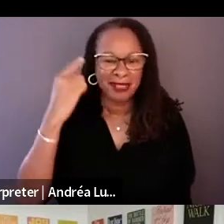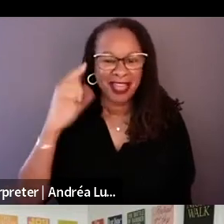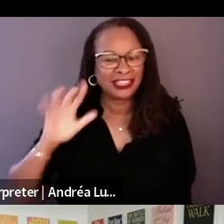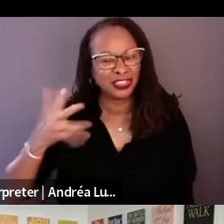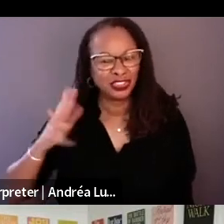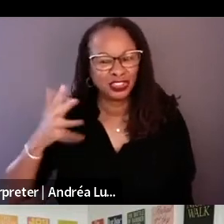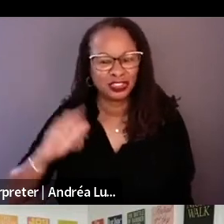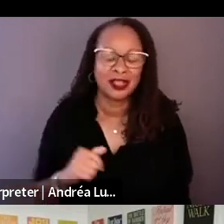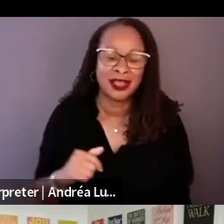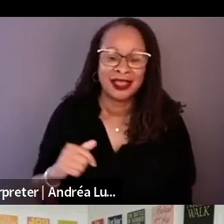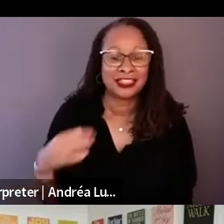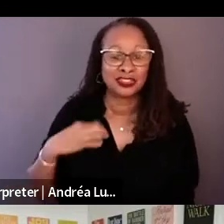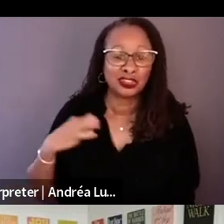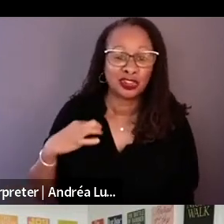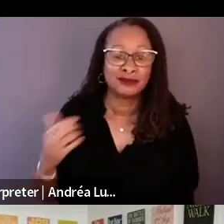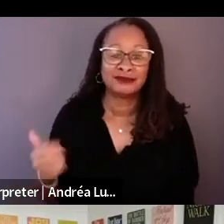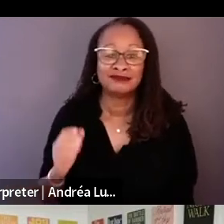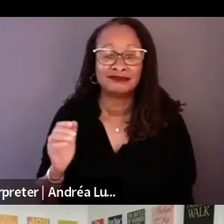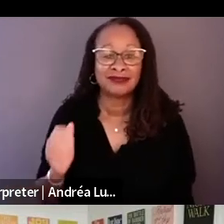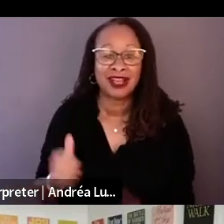I am looking forward to speaking with you.